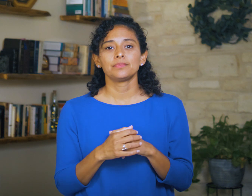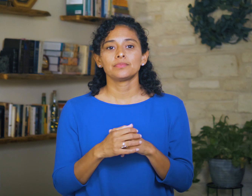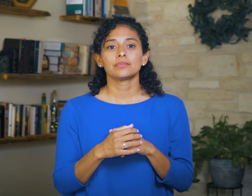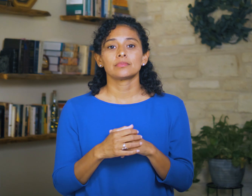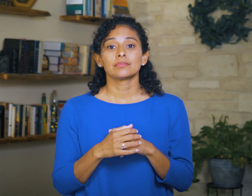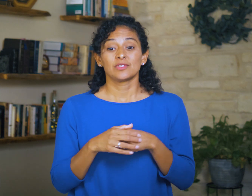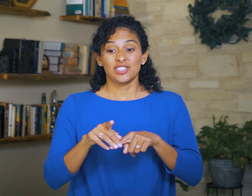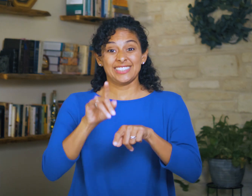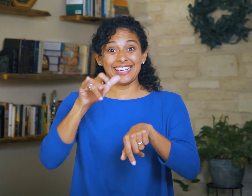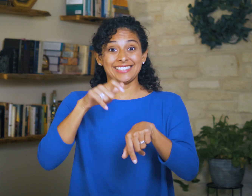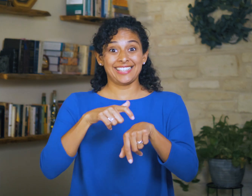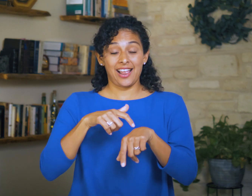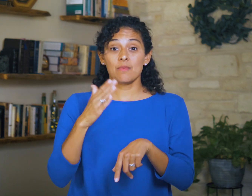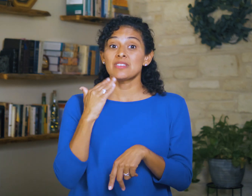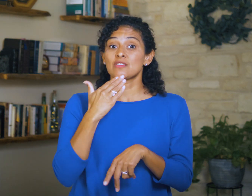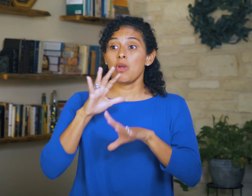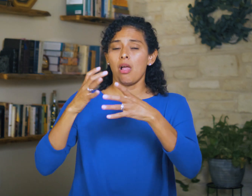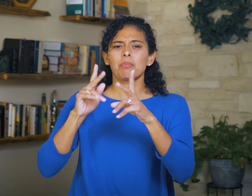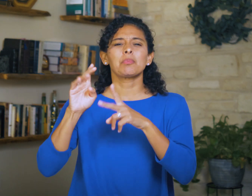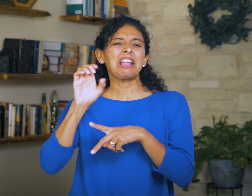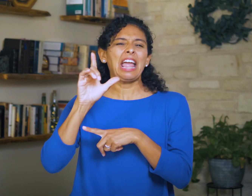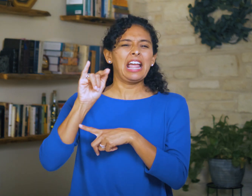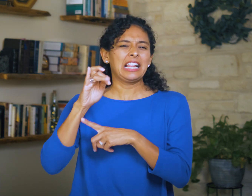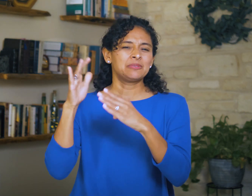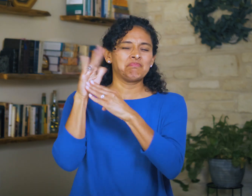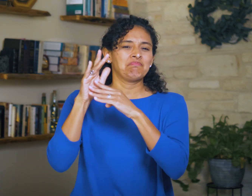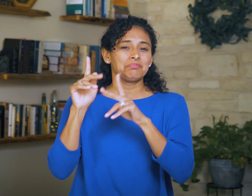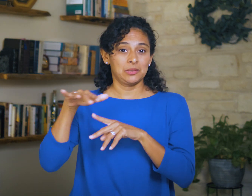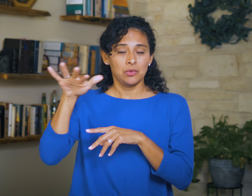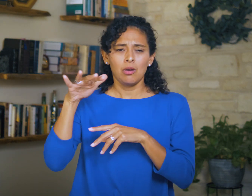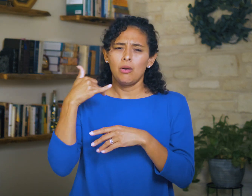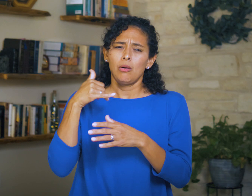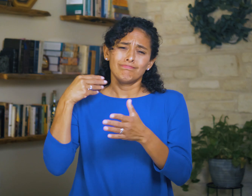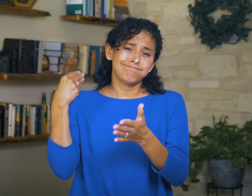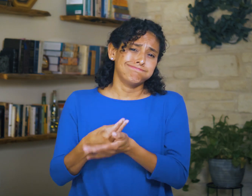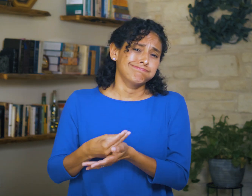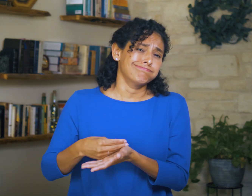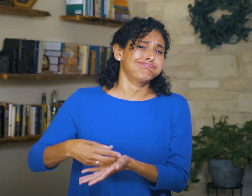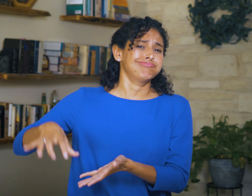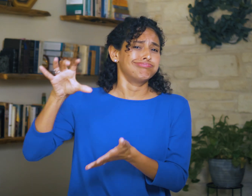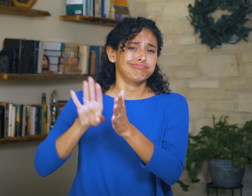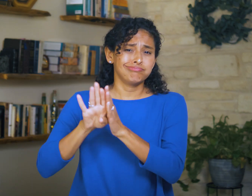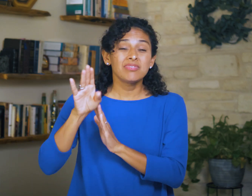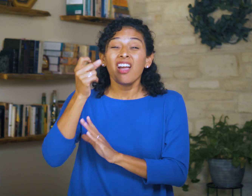During this time, the elite of Israel are flourishing financially,